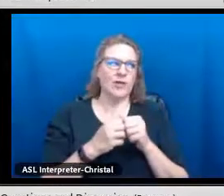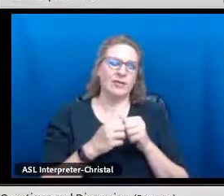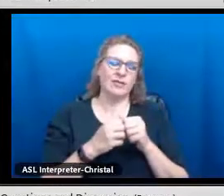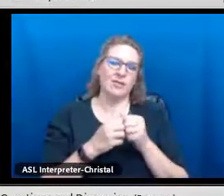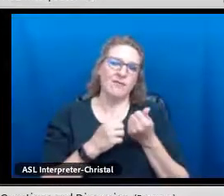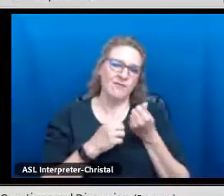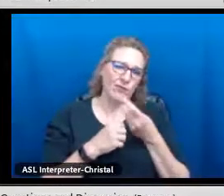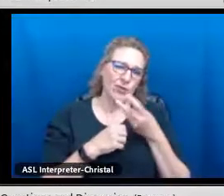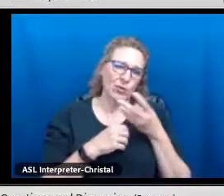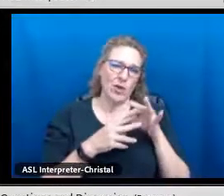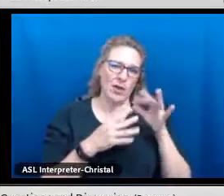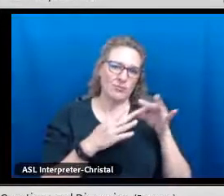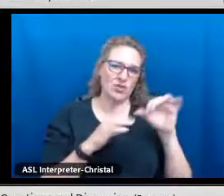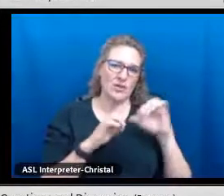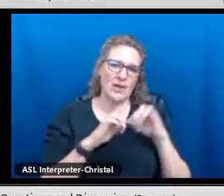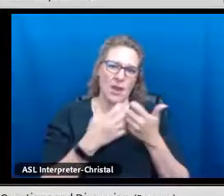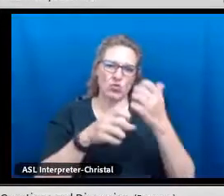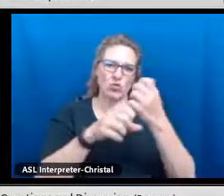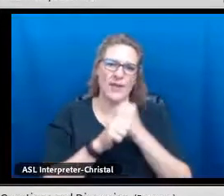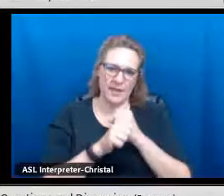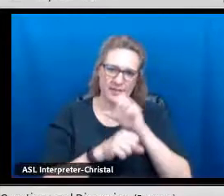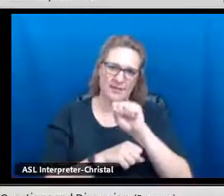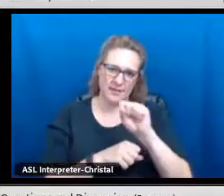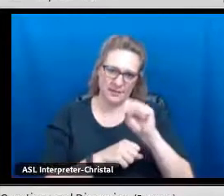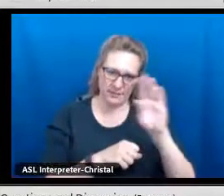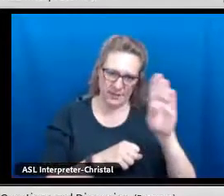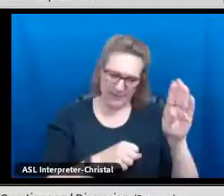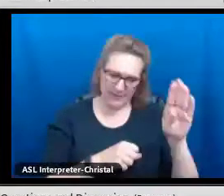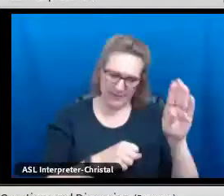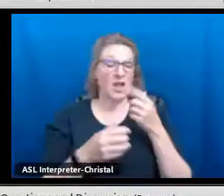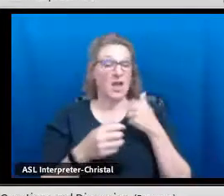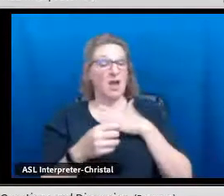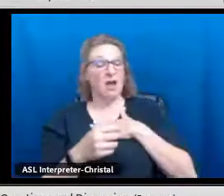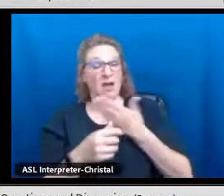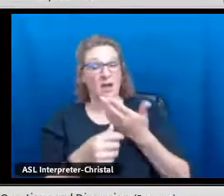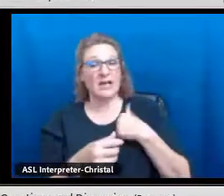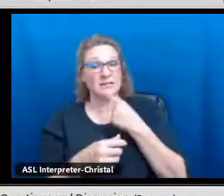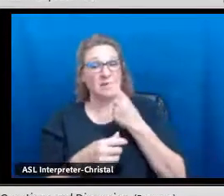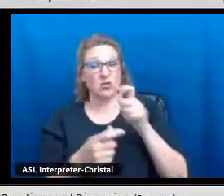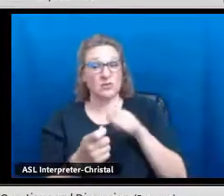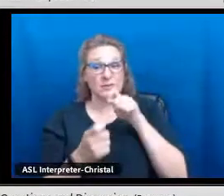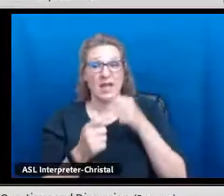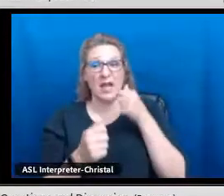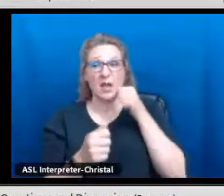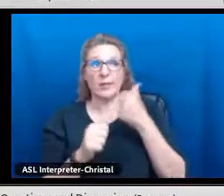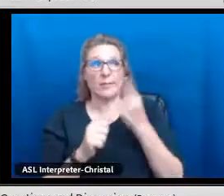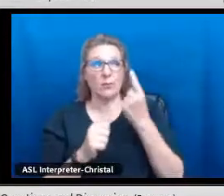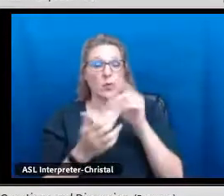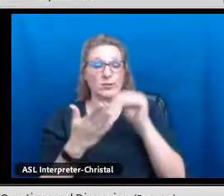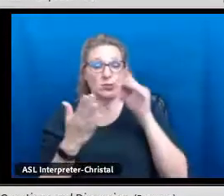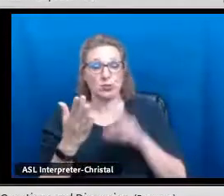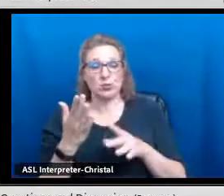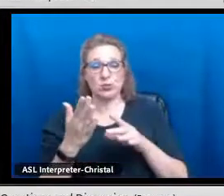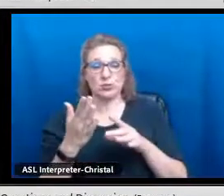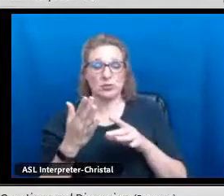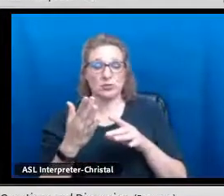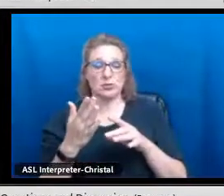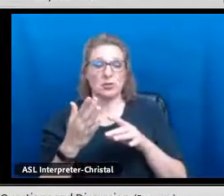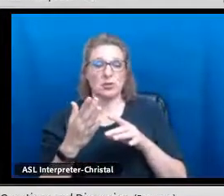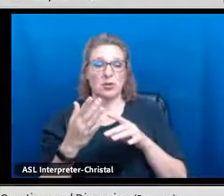For those students that joined us later, they were left with fewer options in how to attain that bilingual seal.